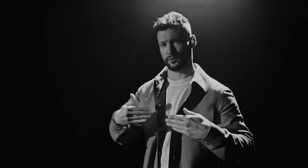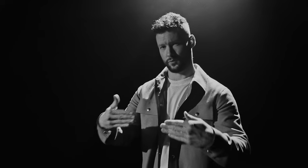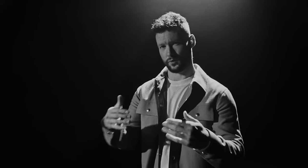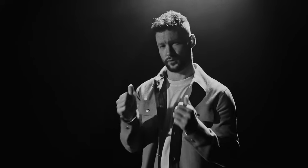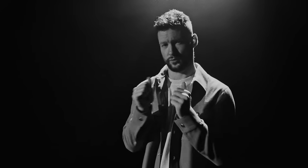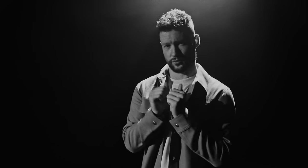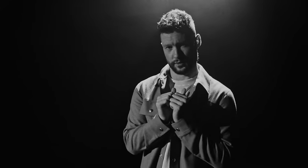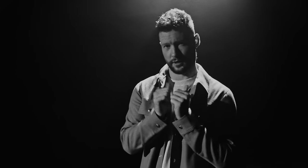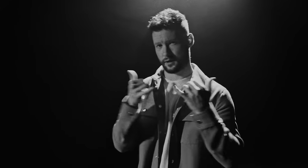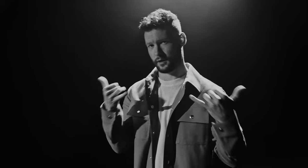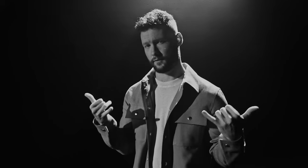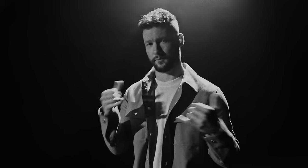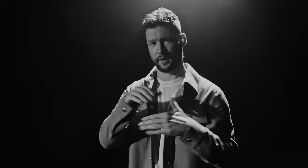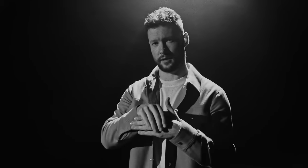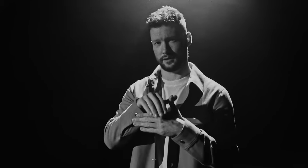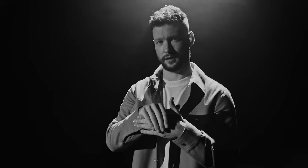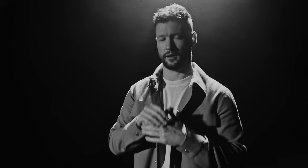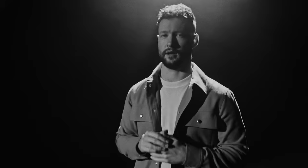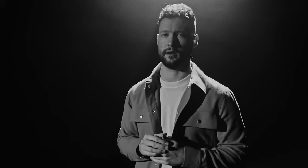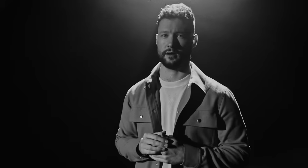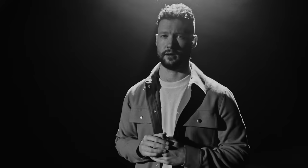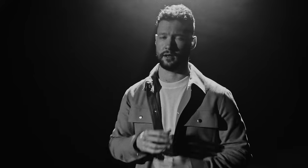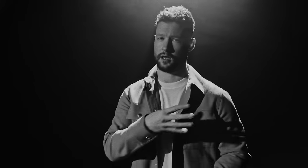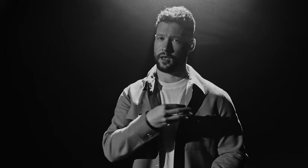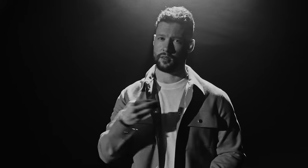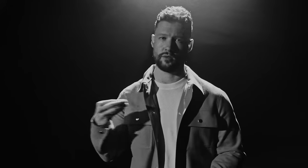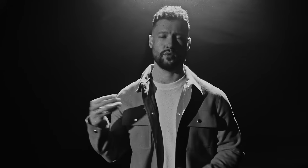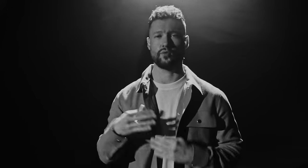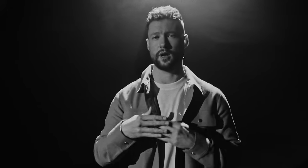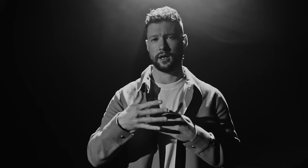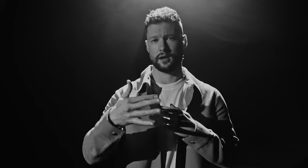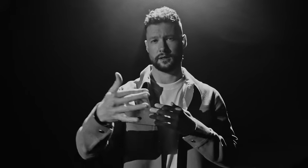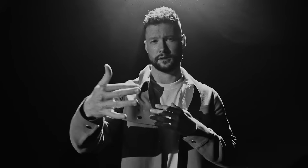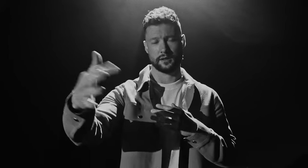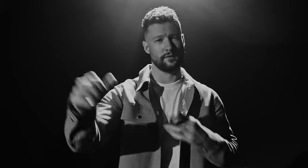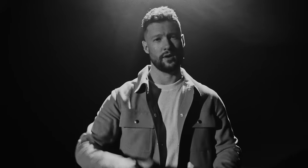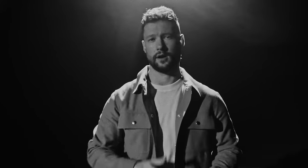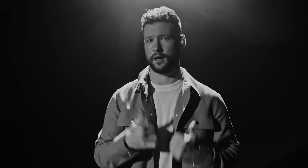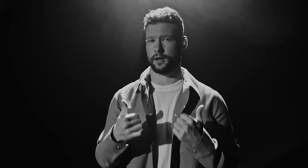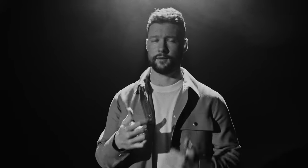SO WON’T YOU GIVE ME TONIGHT AND THE REST OF YOUR LIFE?